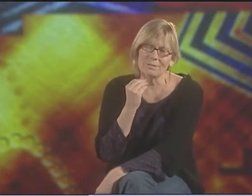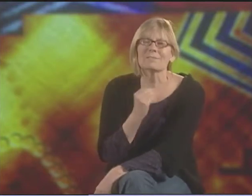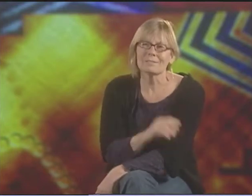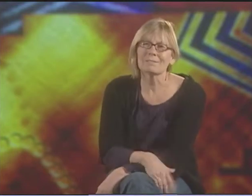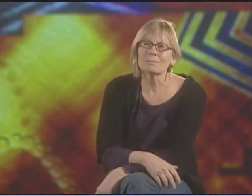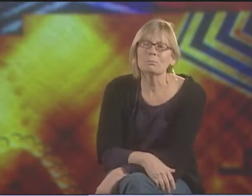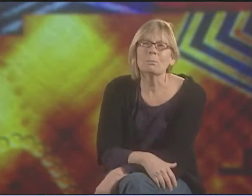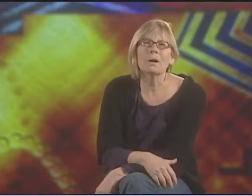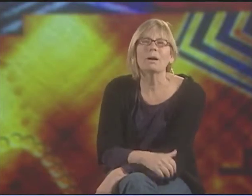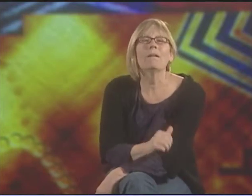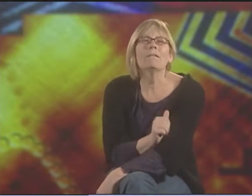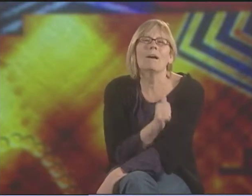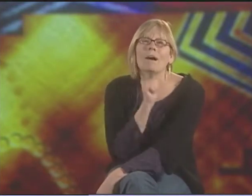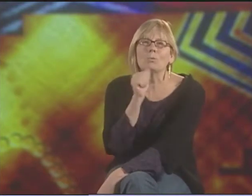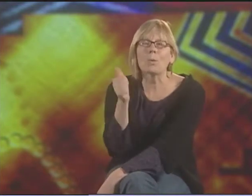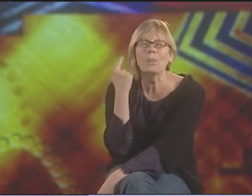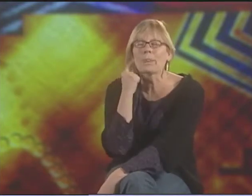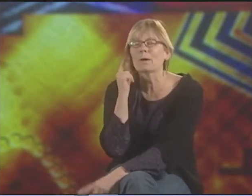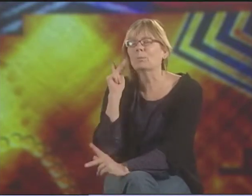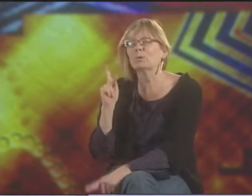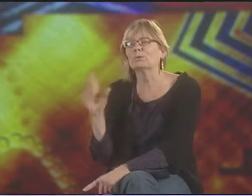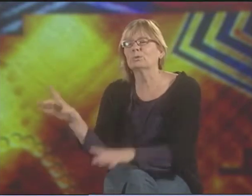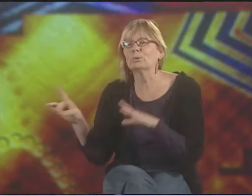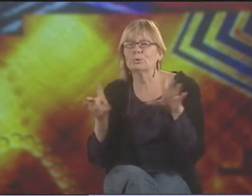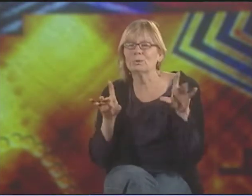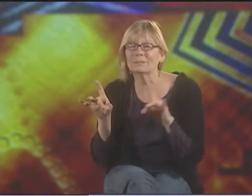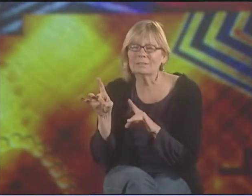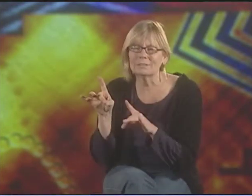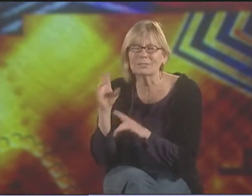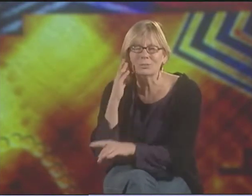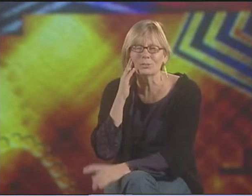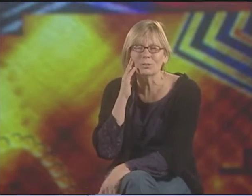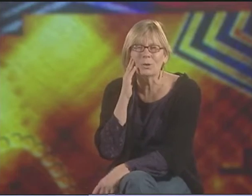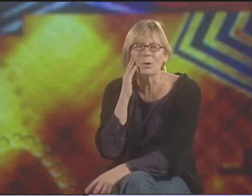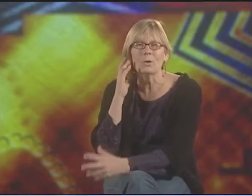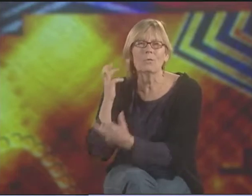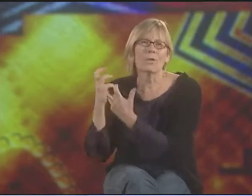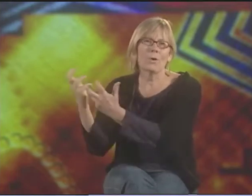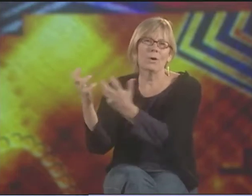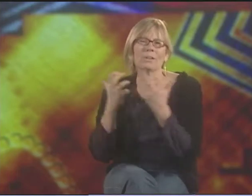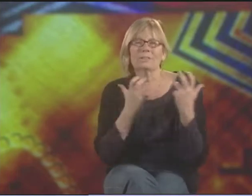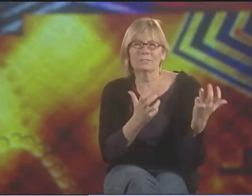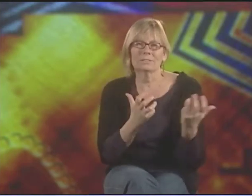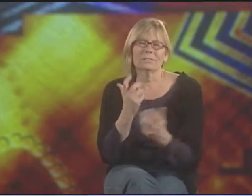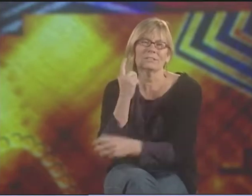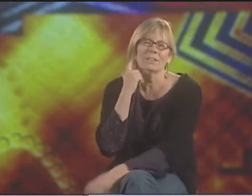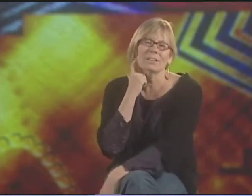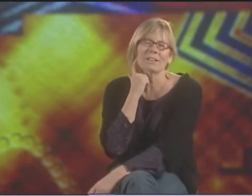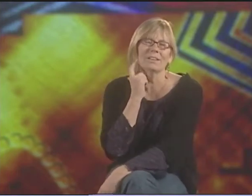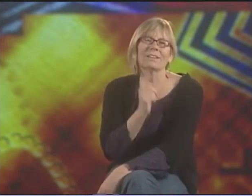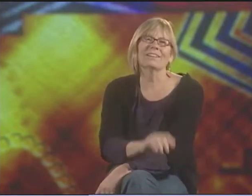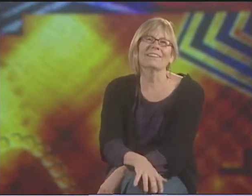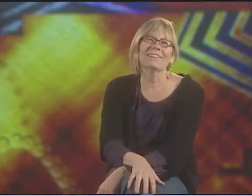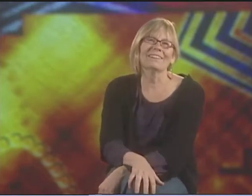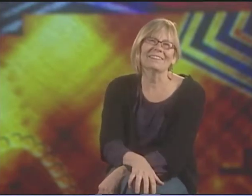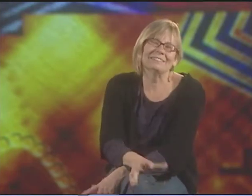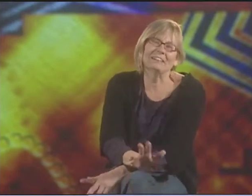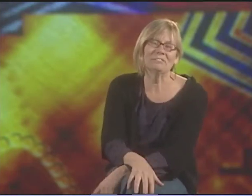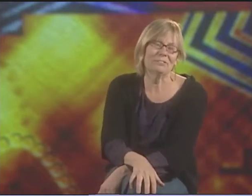AND GENERALLY TO OTHER GROUPS, TOO. I DON'T THINK YOU HAVE TO CHOOSE OR ANNOUNCE WHAT YOUR AUDIENCE IS GOING TO BE.